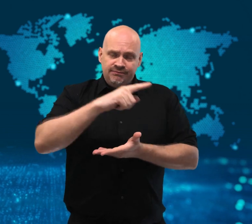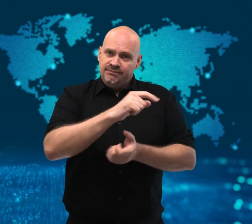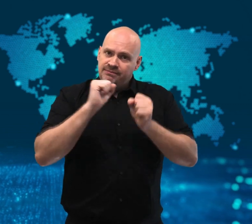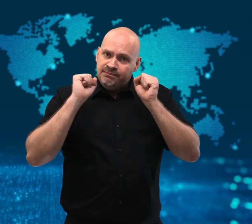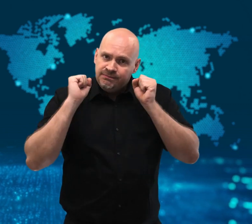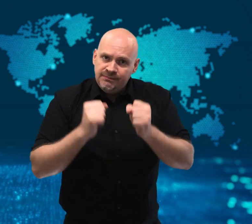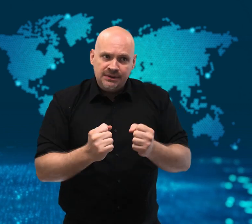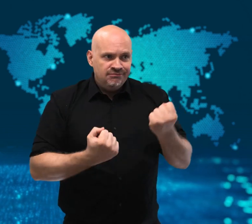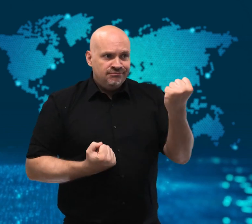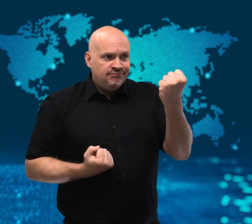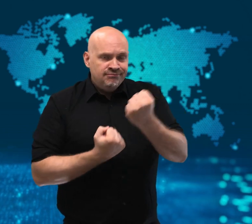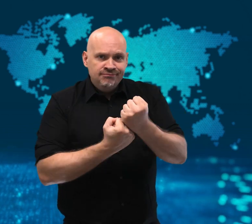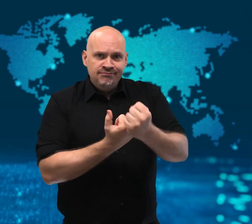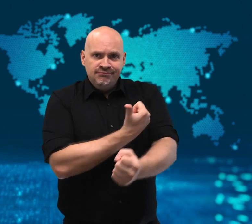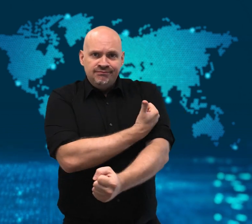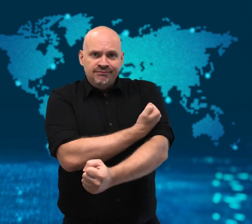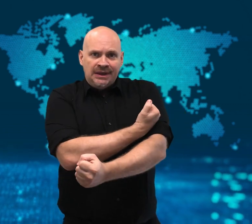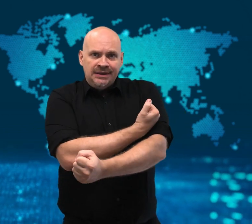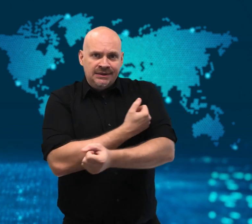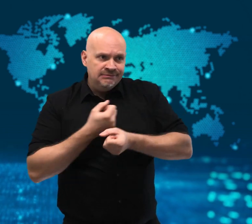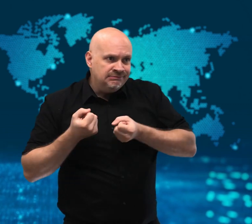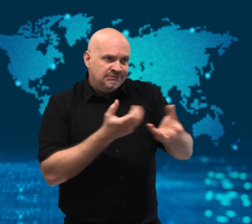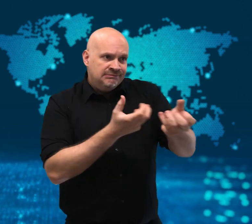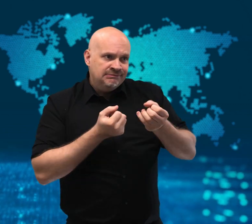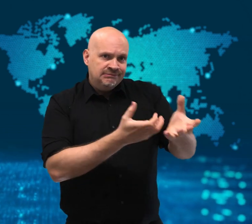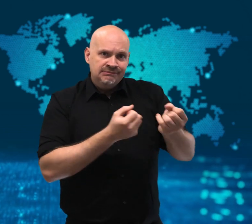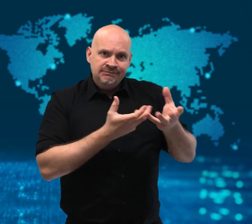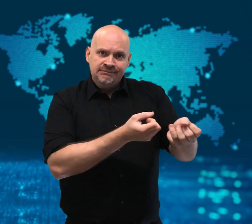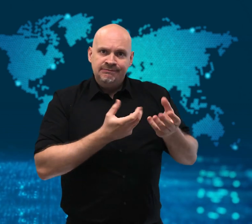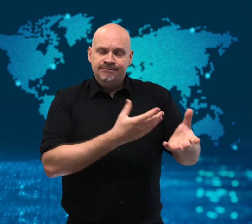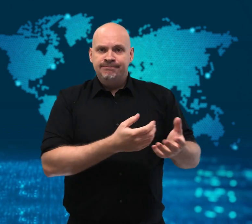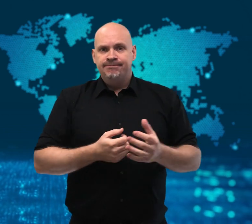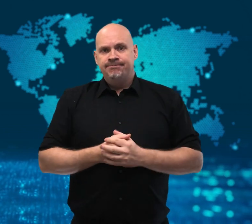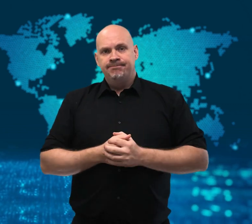will continue to struggle.